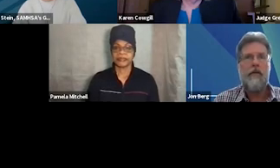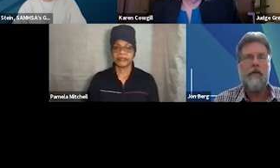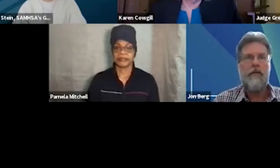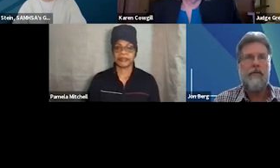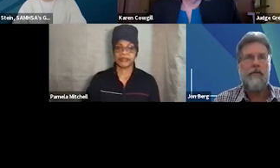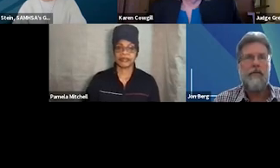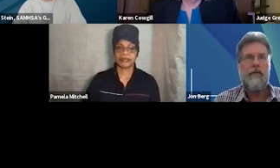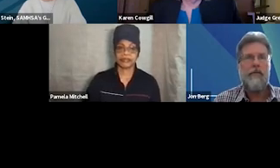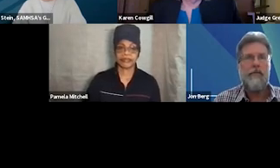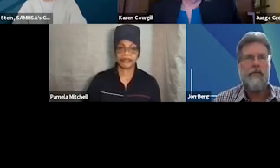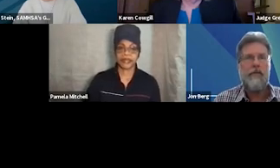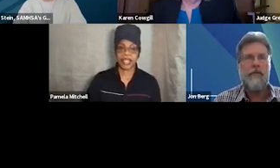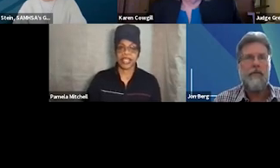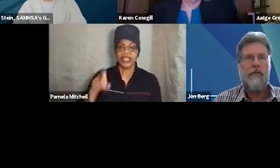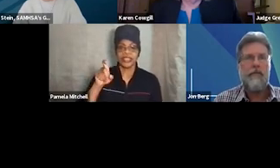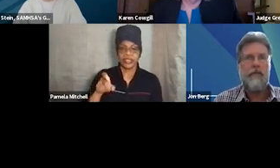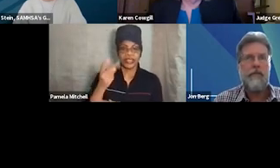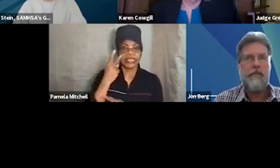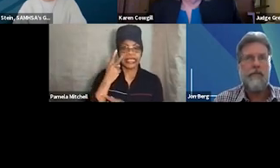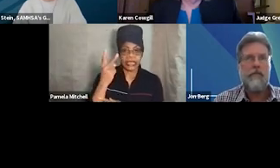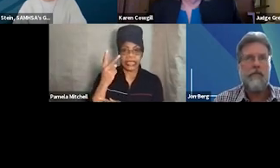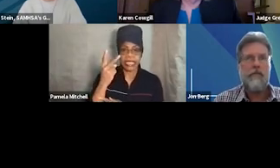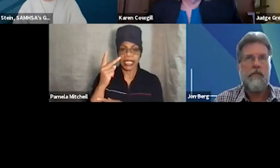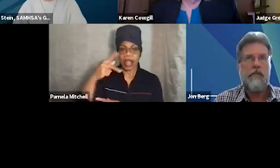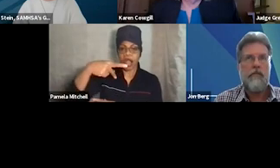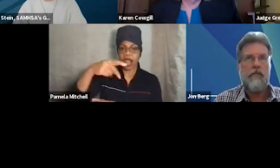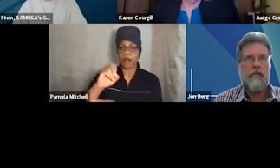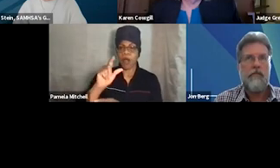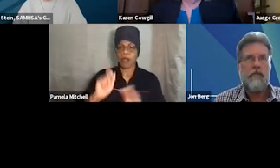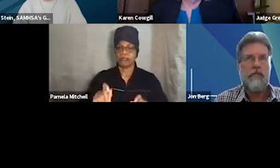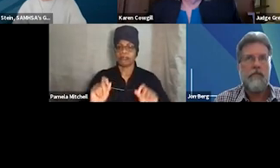And you should have just seen a poll pop up right now.